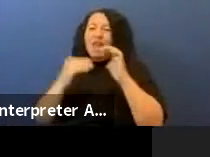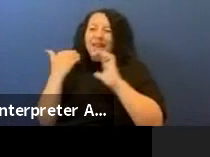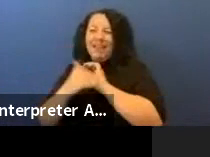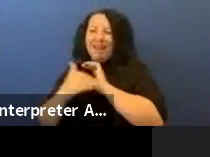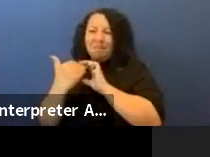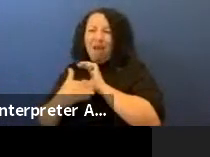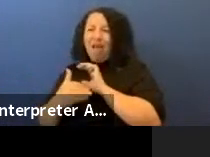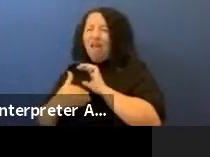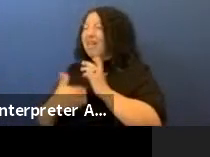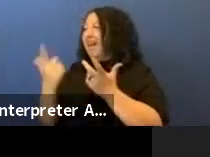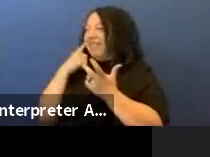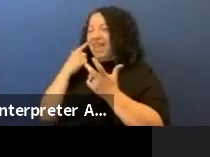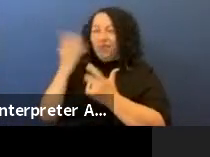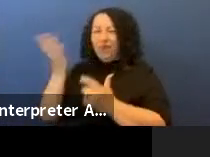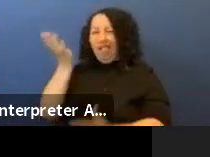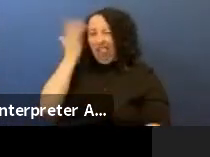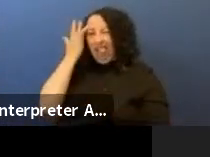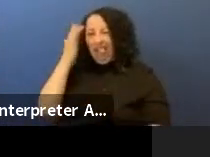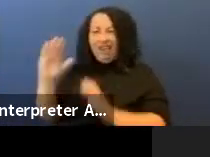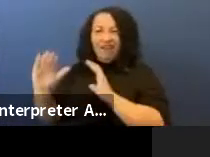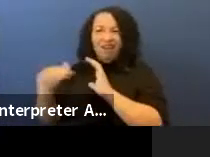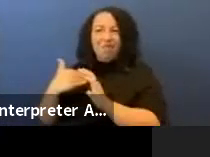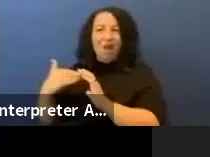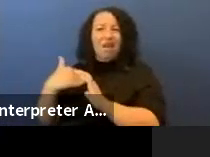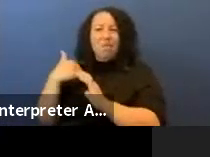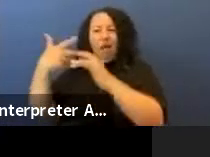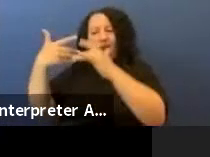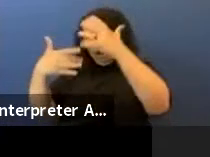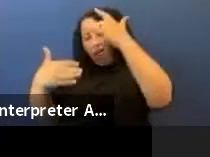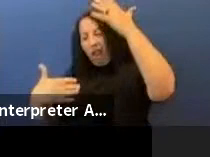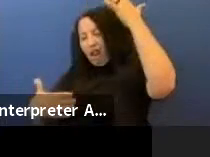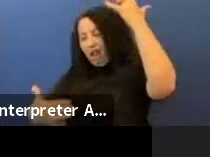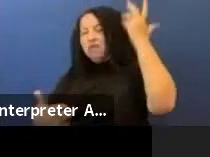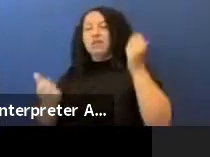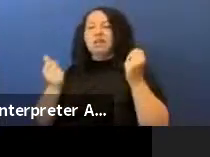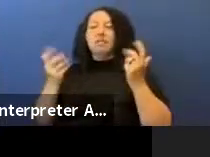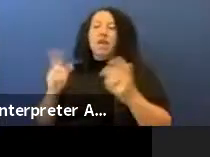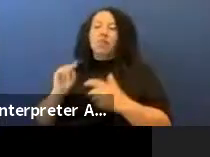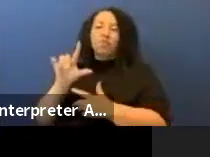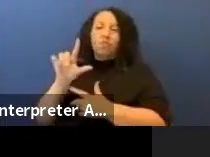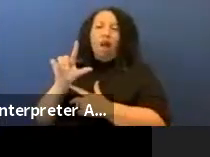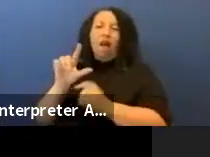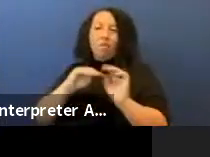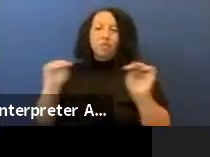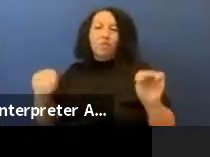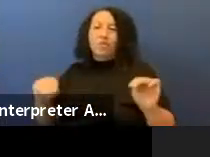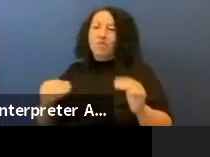all overburdened by random emails and a lot of people at tribal museums might be just overburdened by emails so a phone call